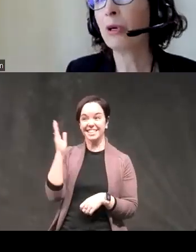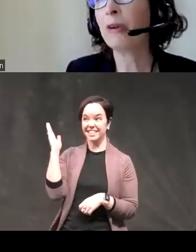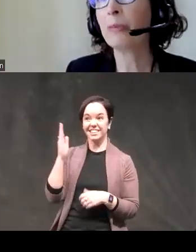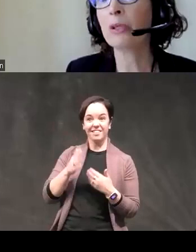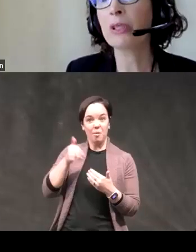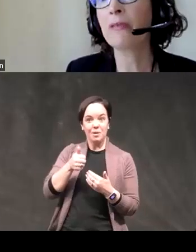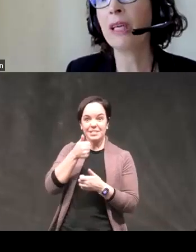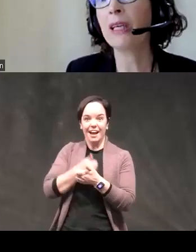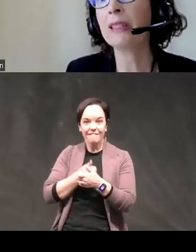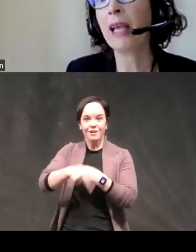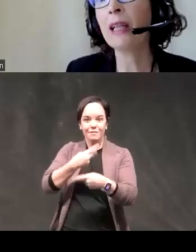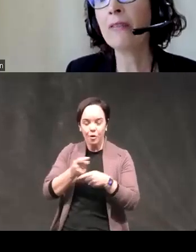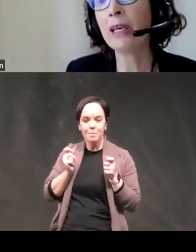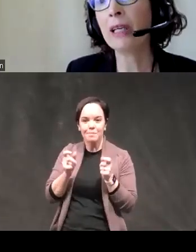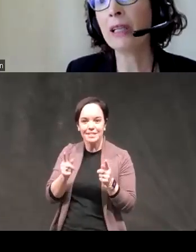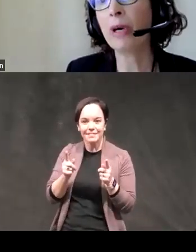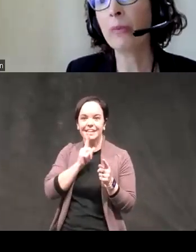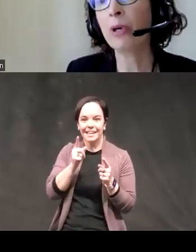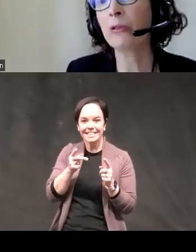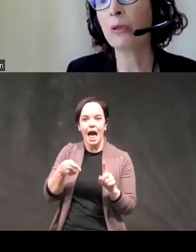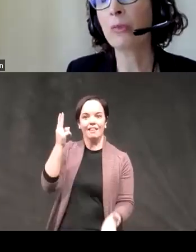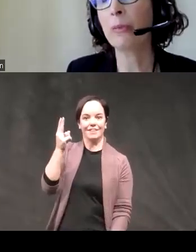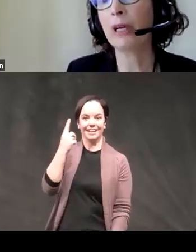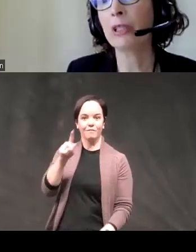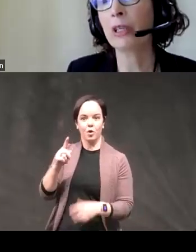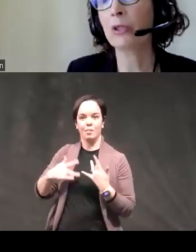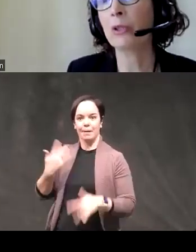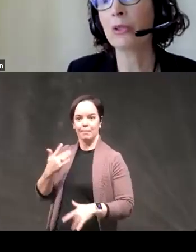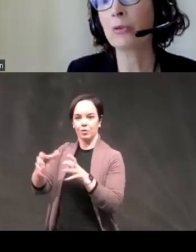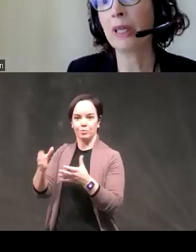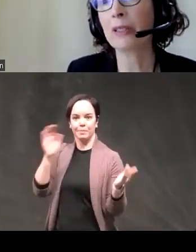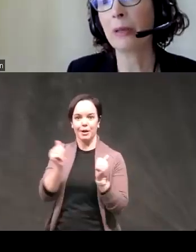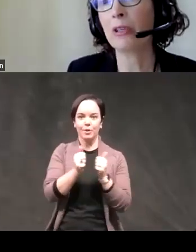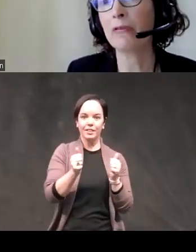form of impulsivity is elevated in the bipolar group compared to the controls the exception of